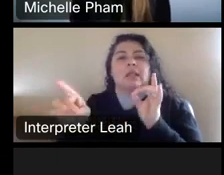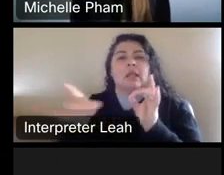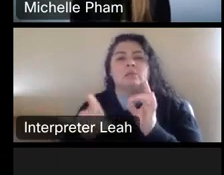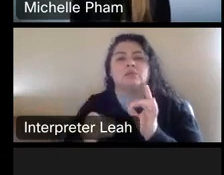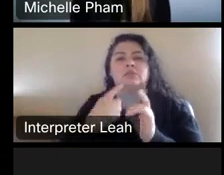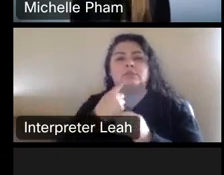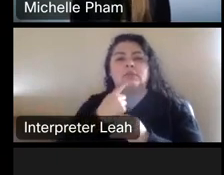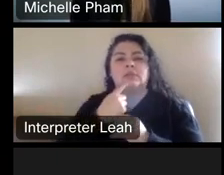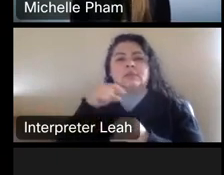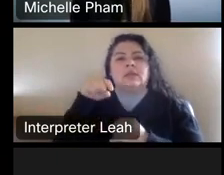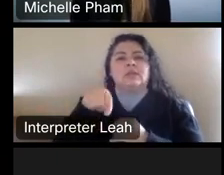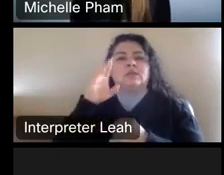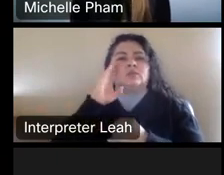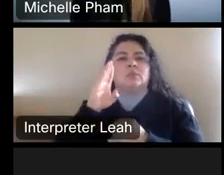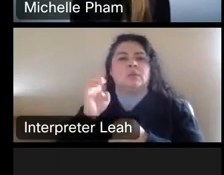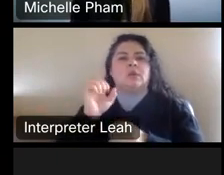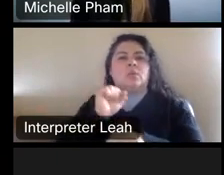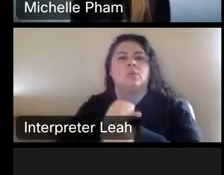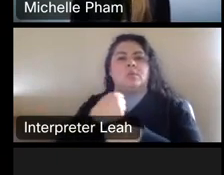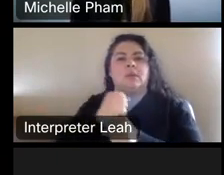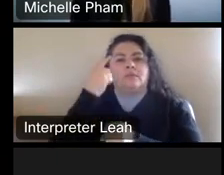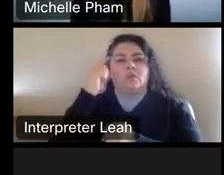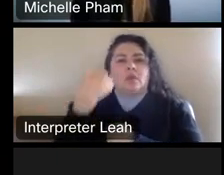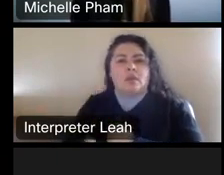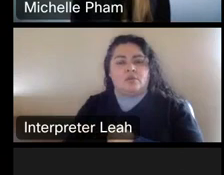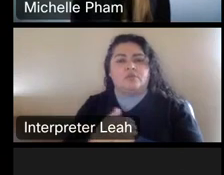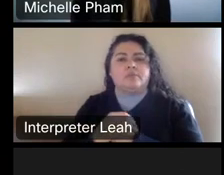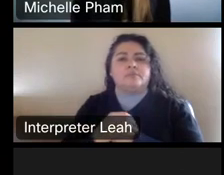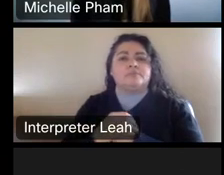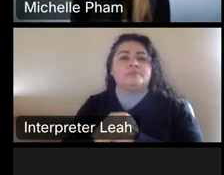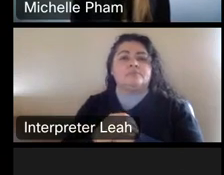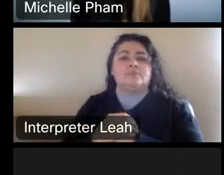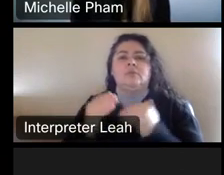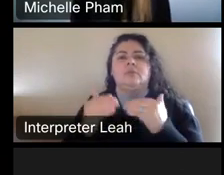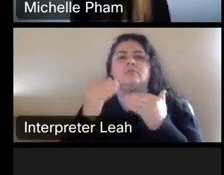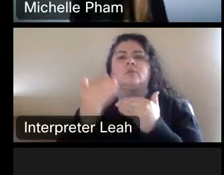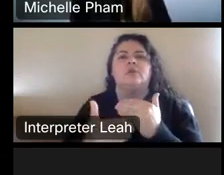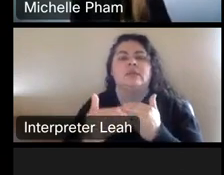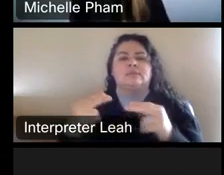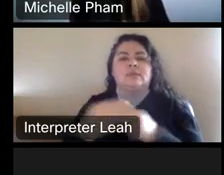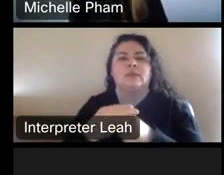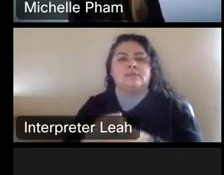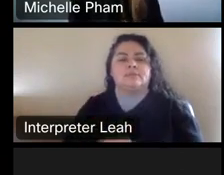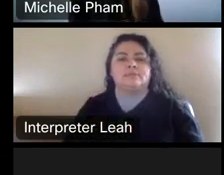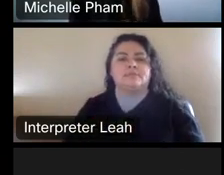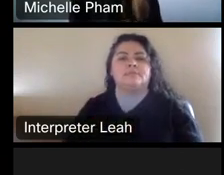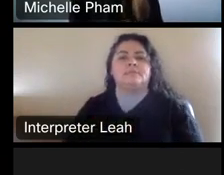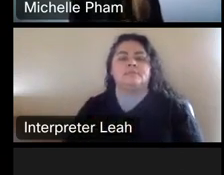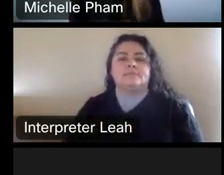This is going to be a work made for hire, um, if we can move forward to the next slide.